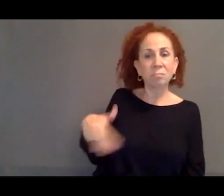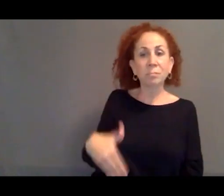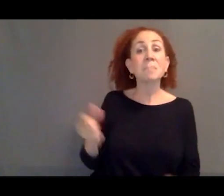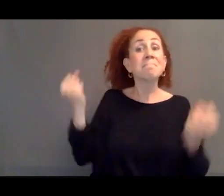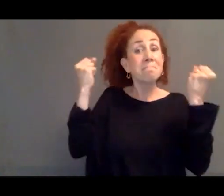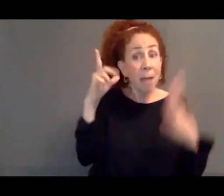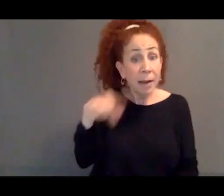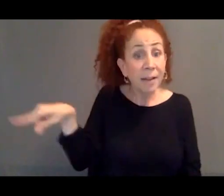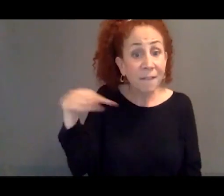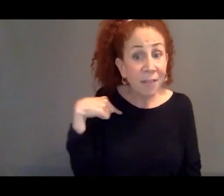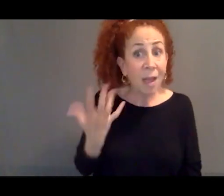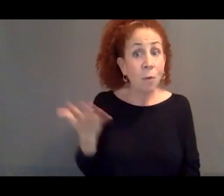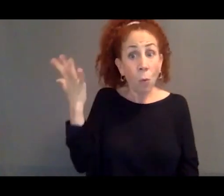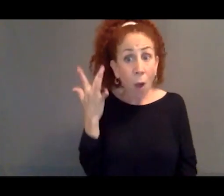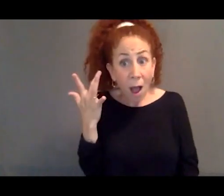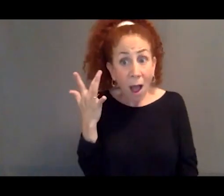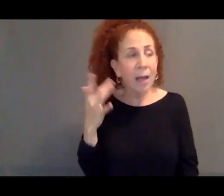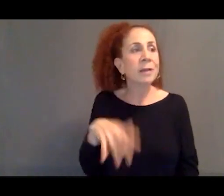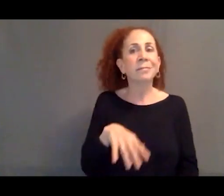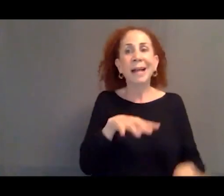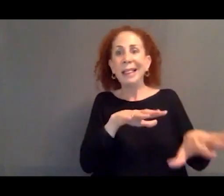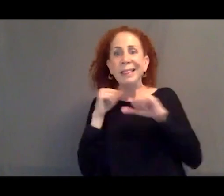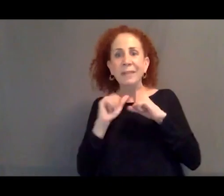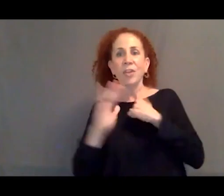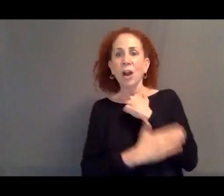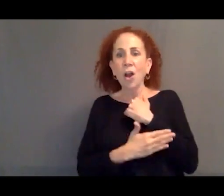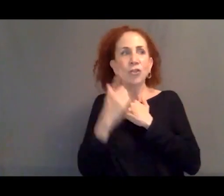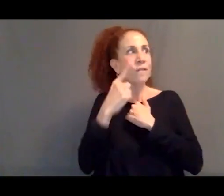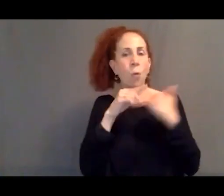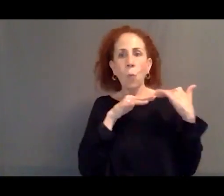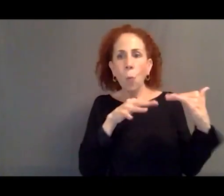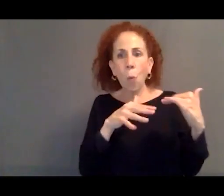displaced from conflicts in either Syria or Afghanistan,